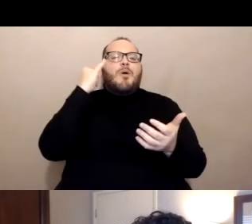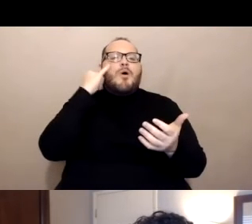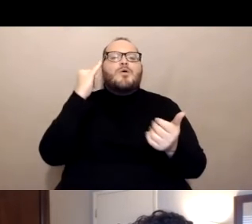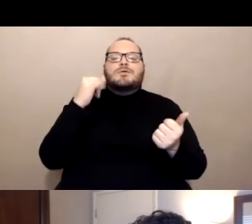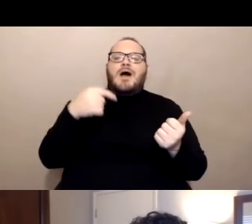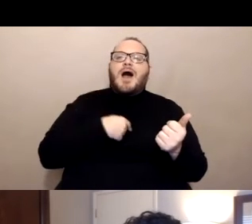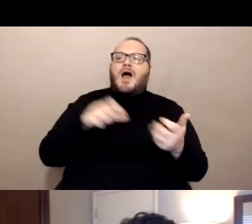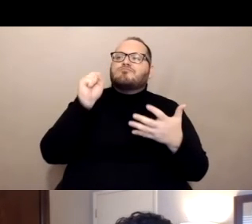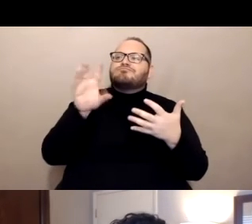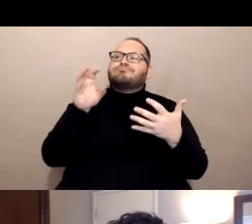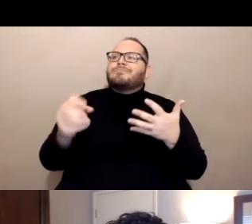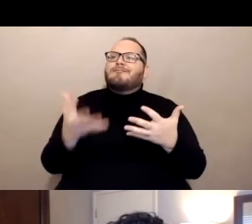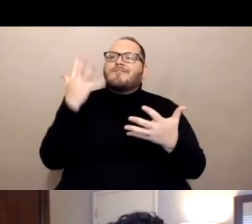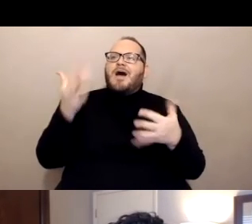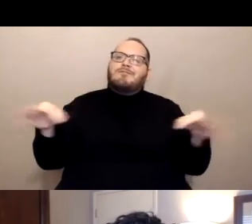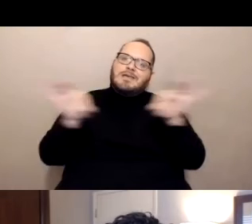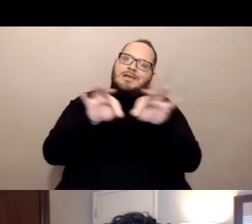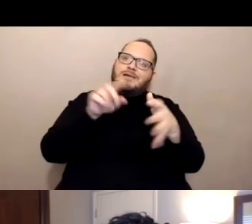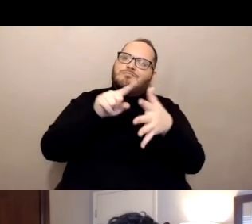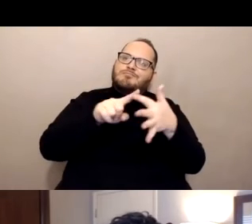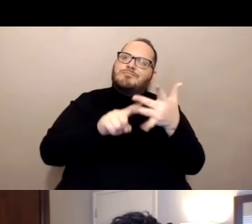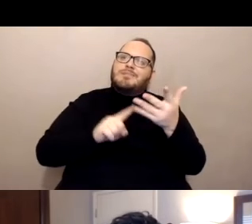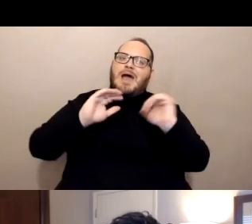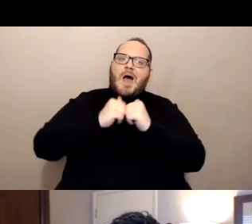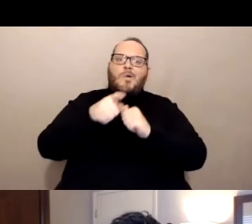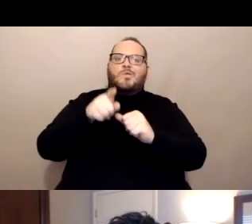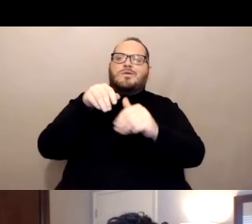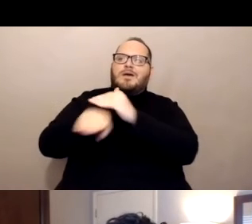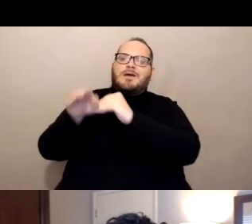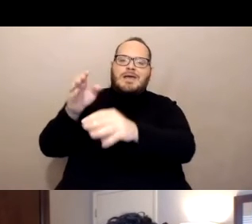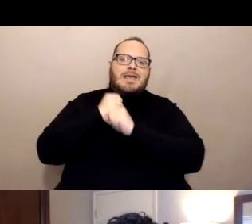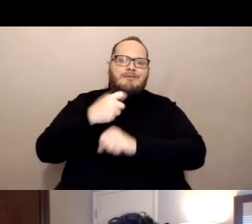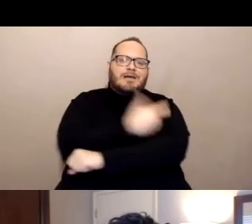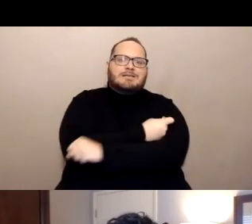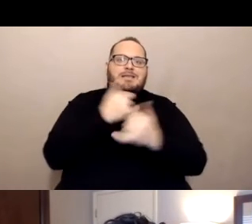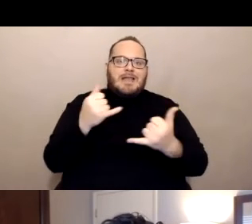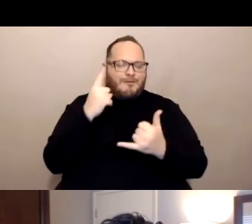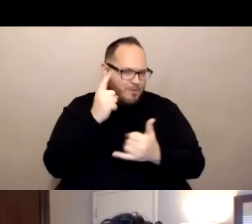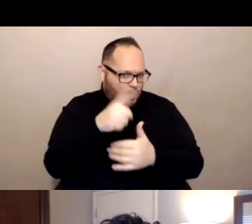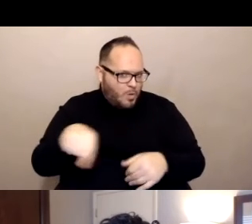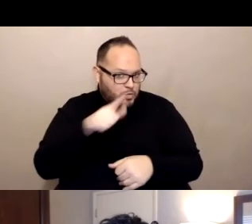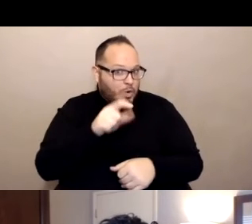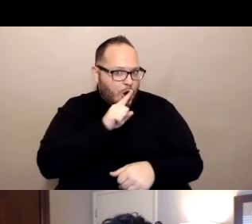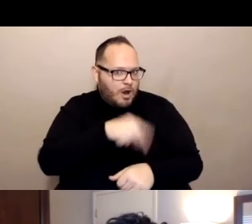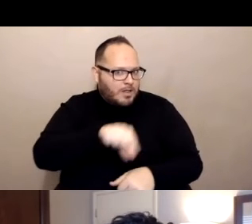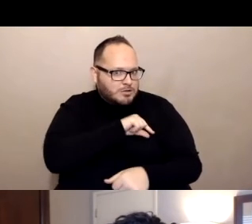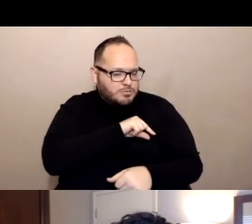how do I best get my vaccine right now for those individuals who are eligible and our colleague Lisa Hooks we'll talk